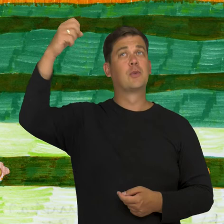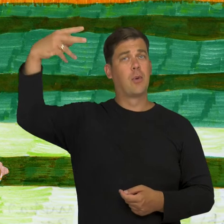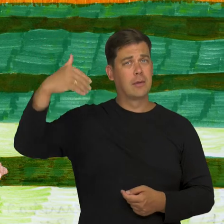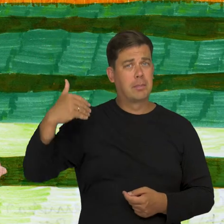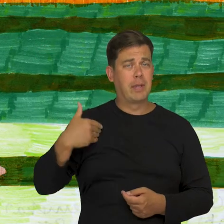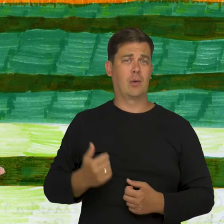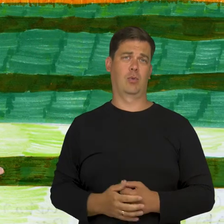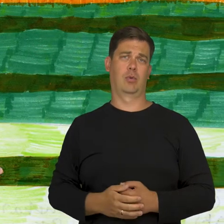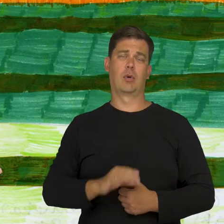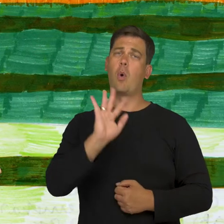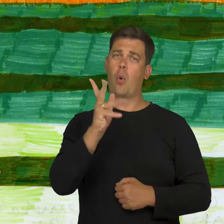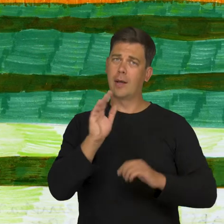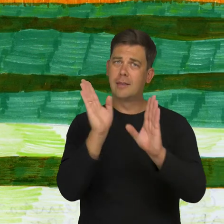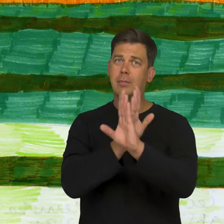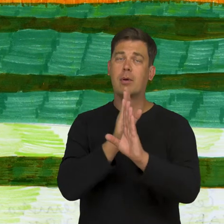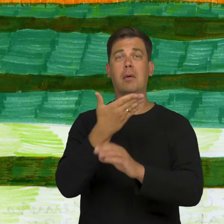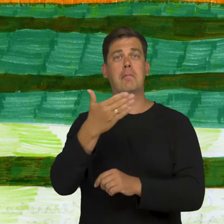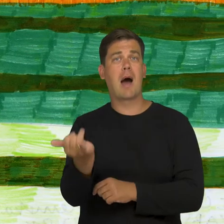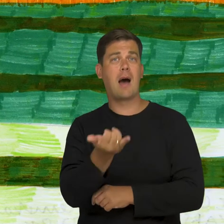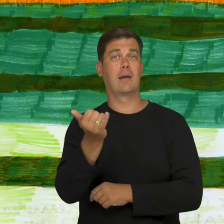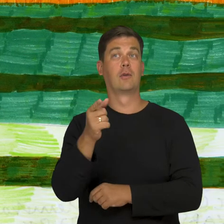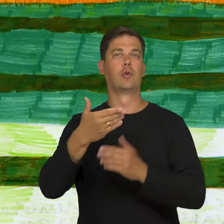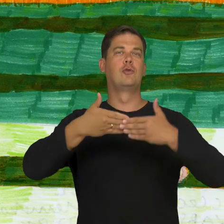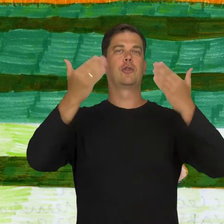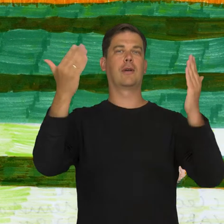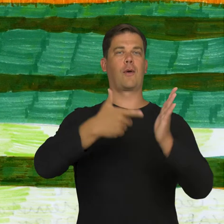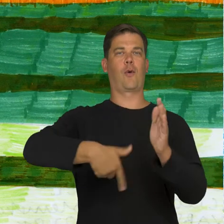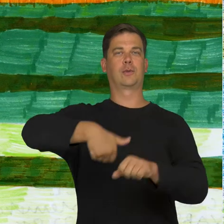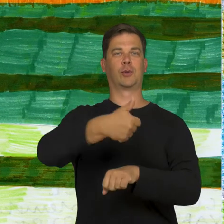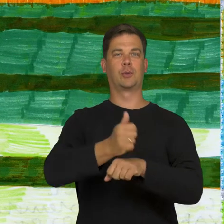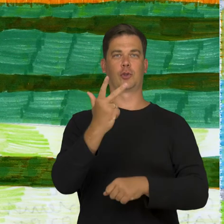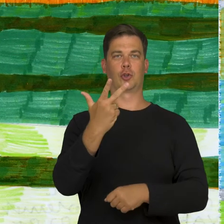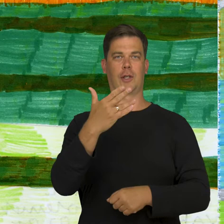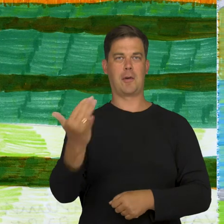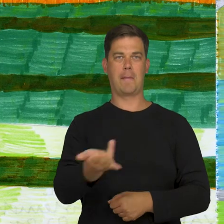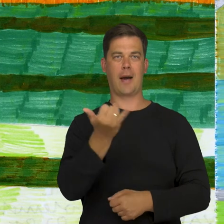The sun was shining in the sky, the weather was good on 3 May - the Constitution Day.